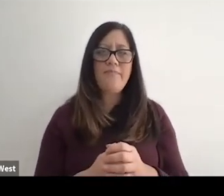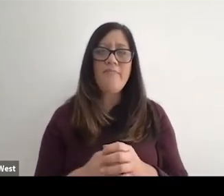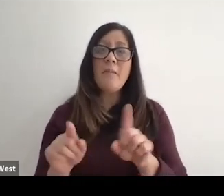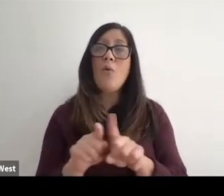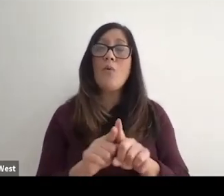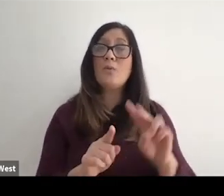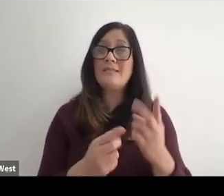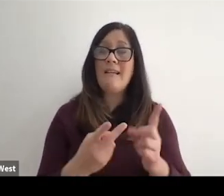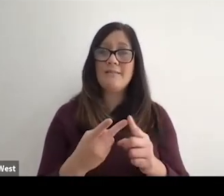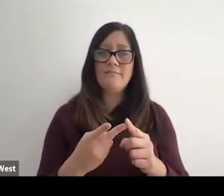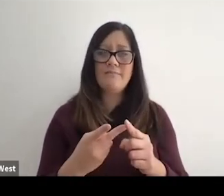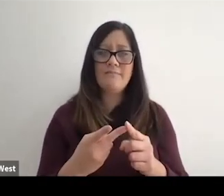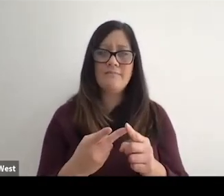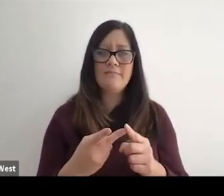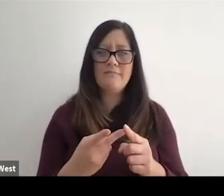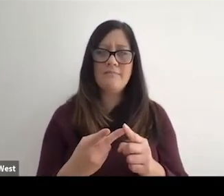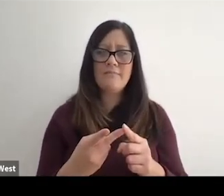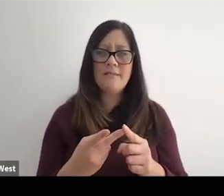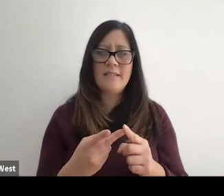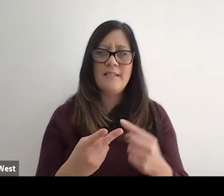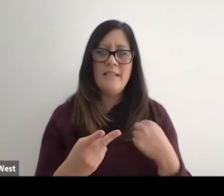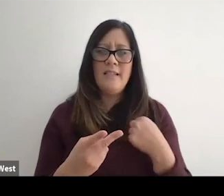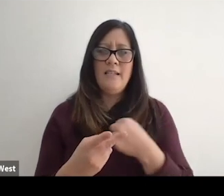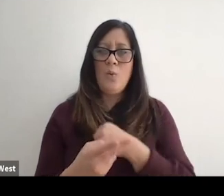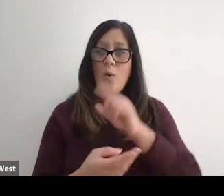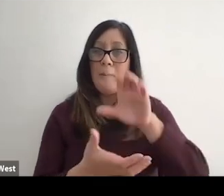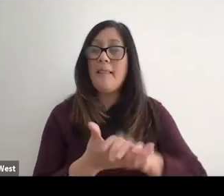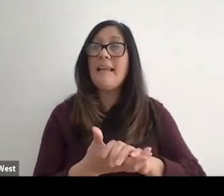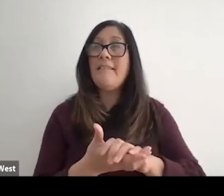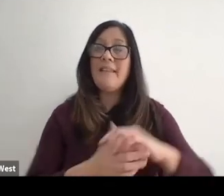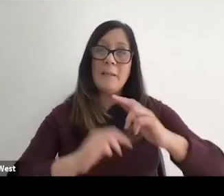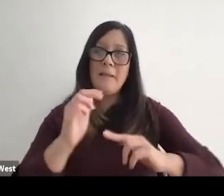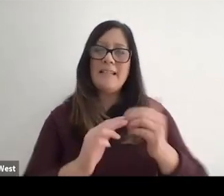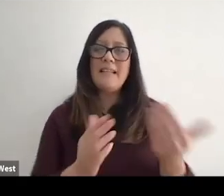though the second bucket has to do with, we believe we're rebuilding. And I frame it this way.